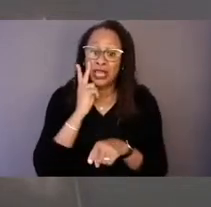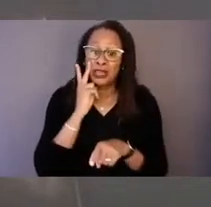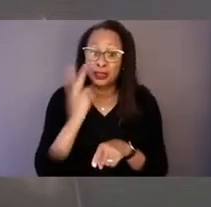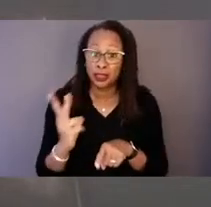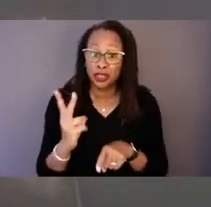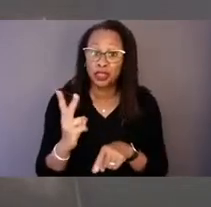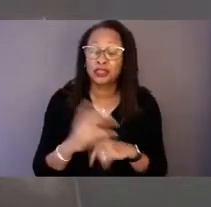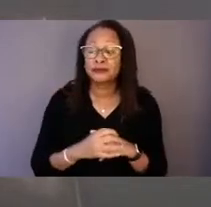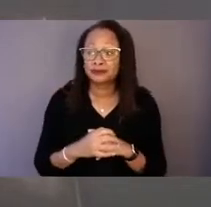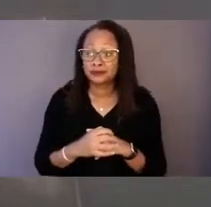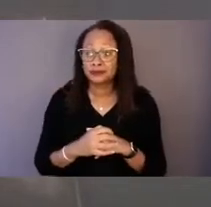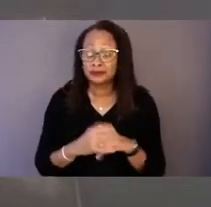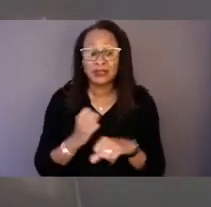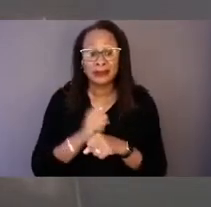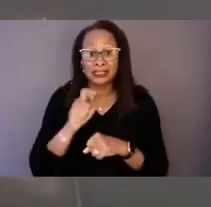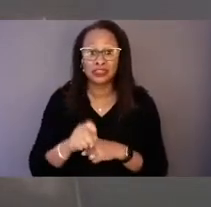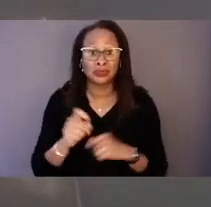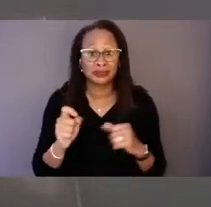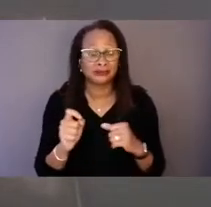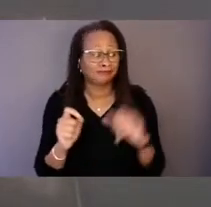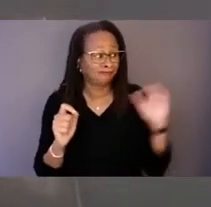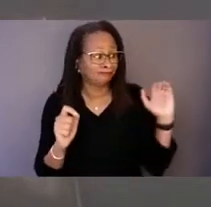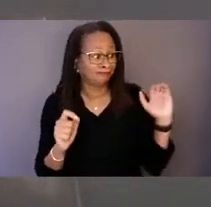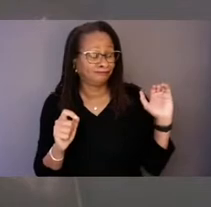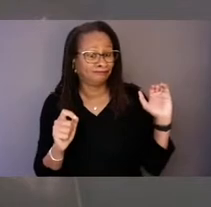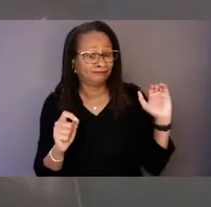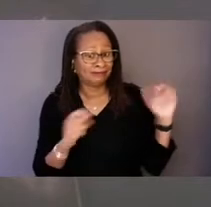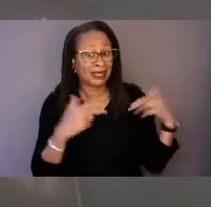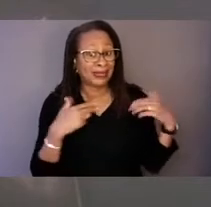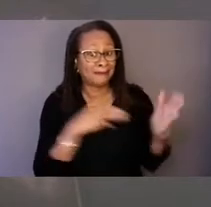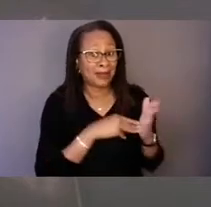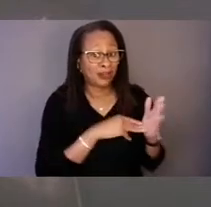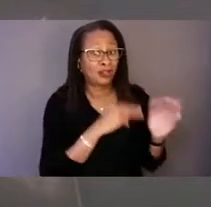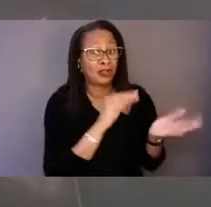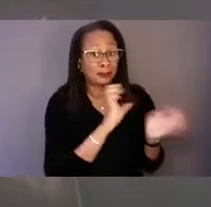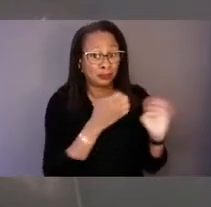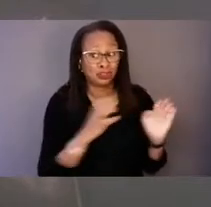it is vital that we help communities build better crisis systems